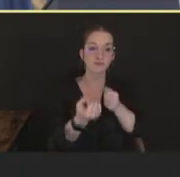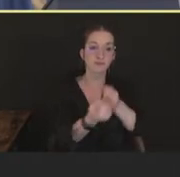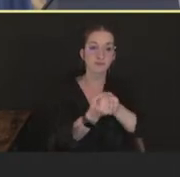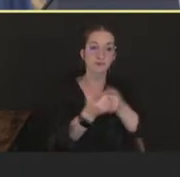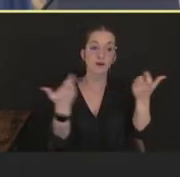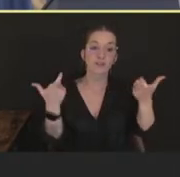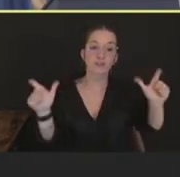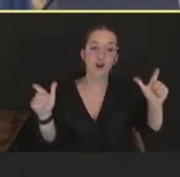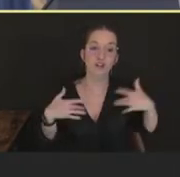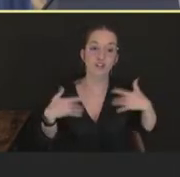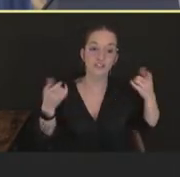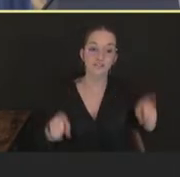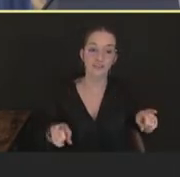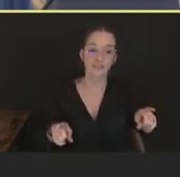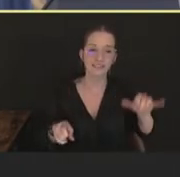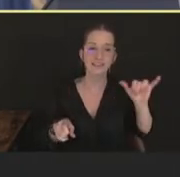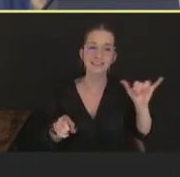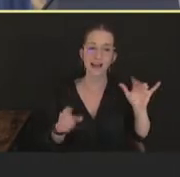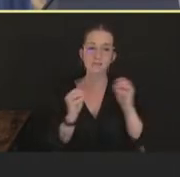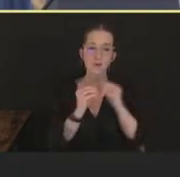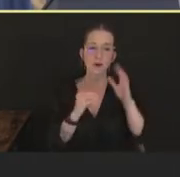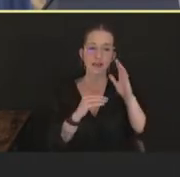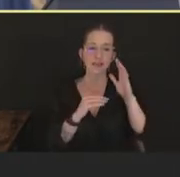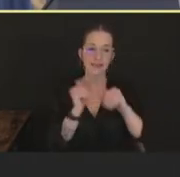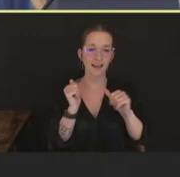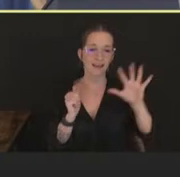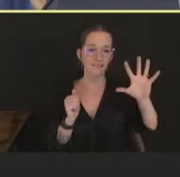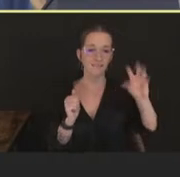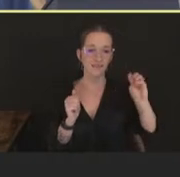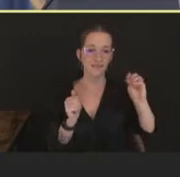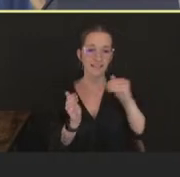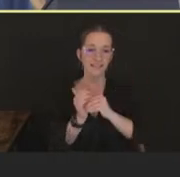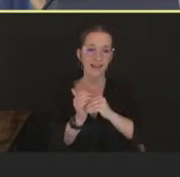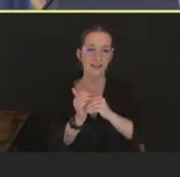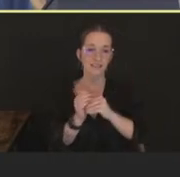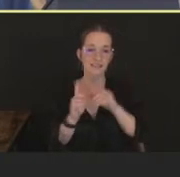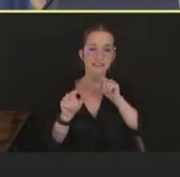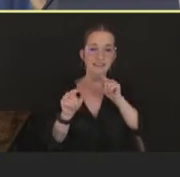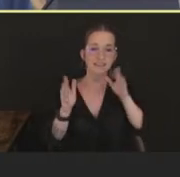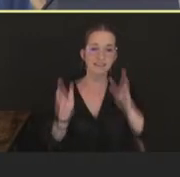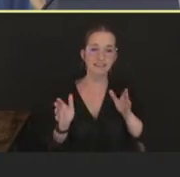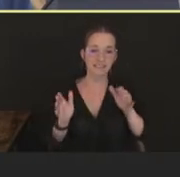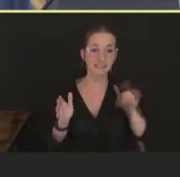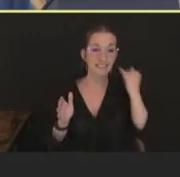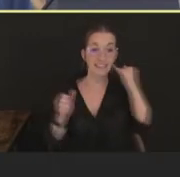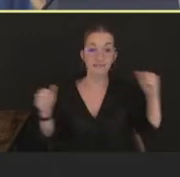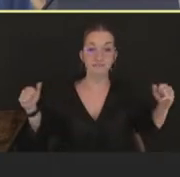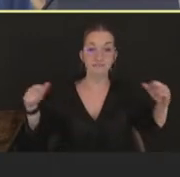than 50,000 attendees that bring together a large number of vaccine eligible populations. So many of